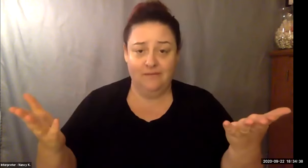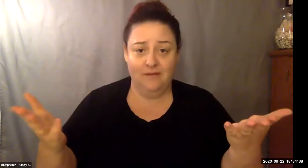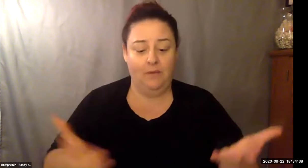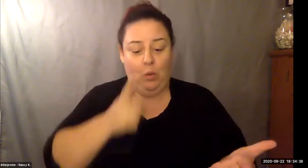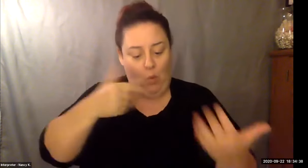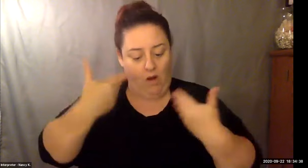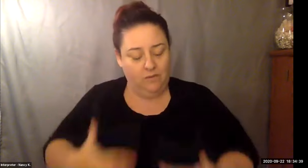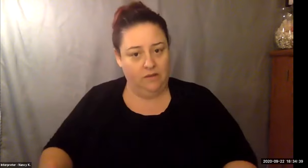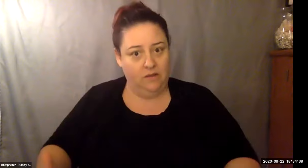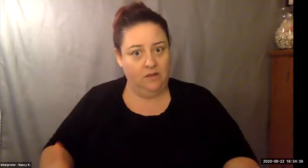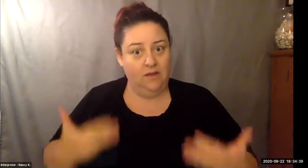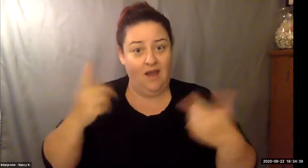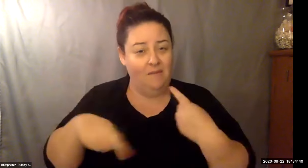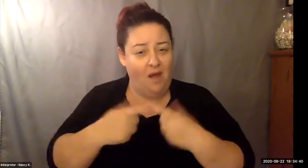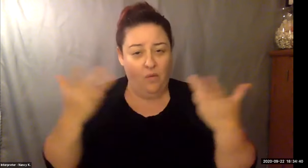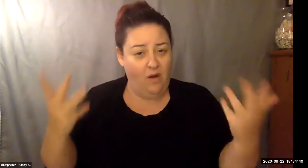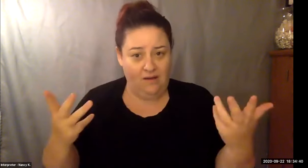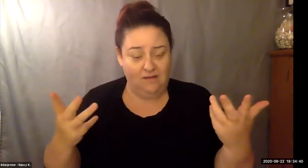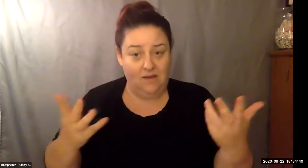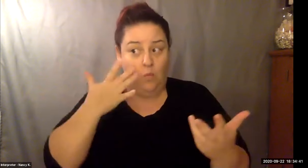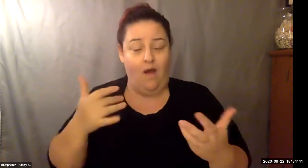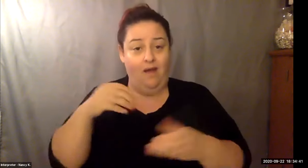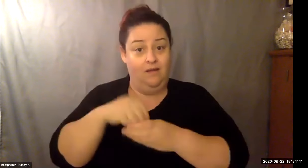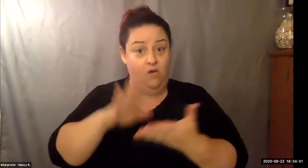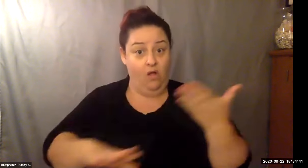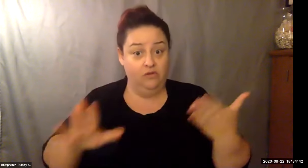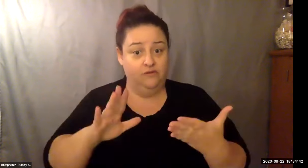Keith Wolling: We do have a club in them in New Jersey, but I can tell you that I oversee